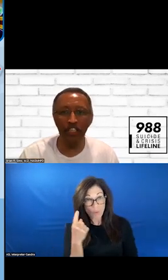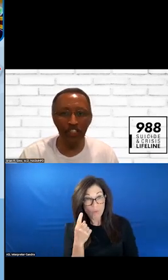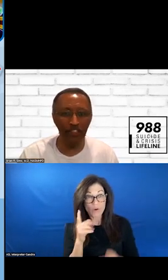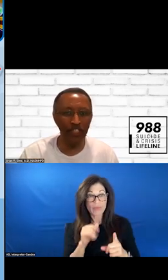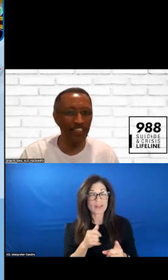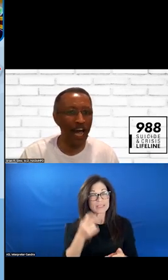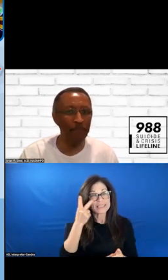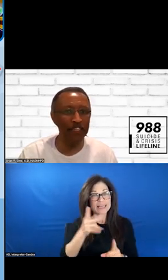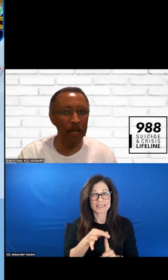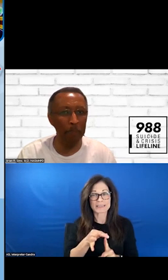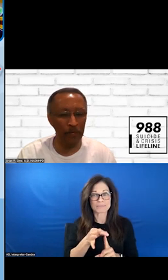EDITION IS TOPPING THE NUMBERS.